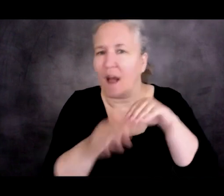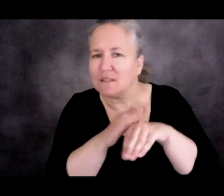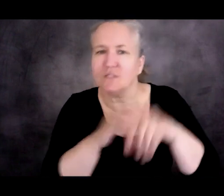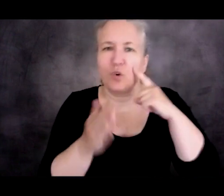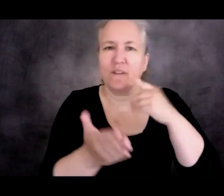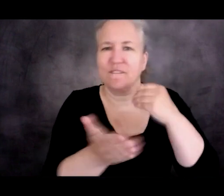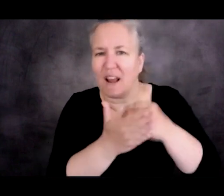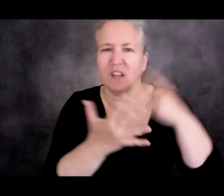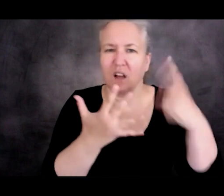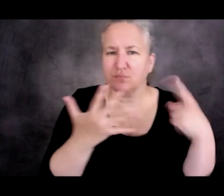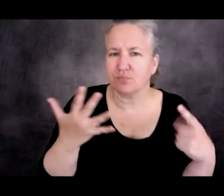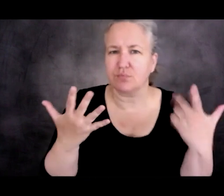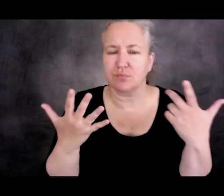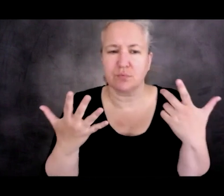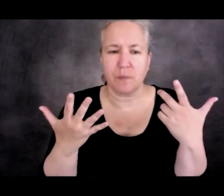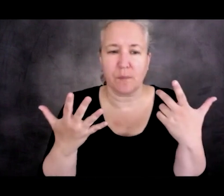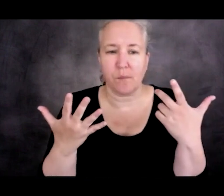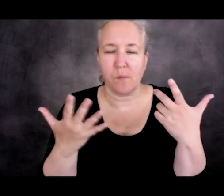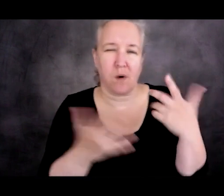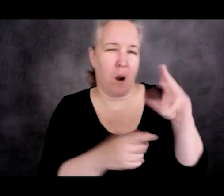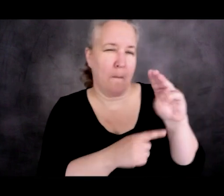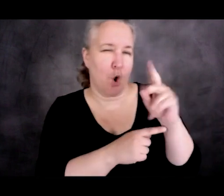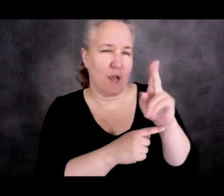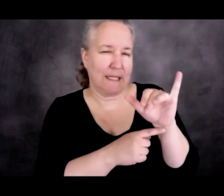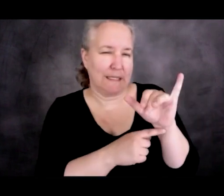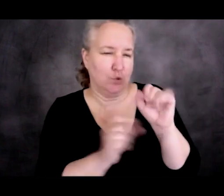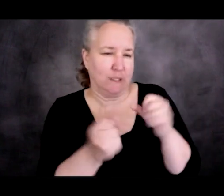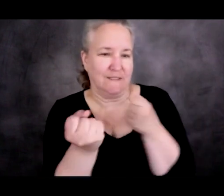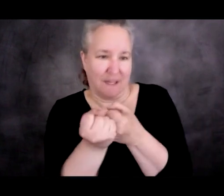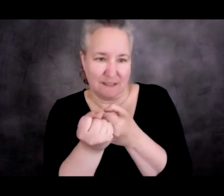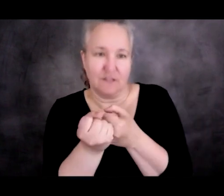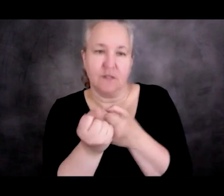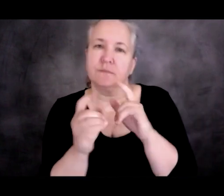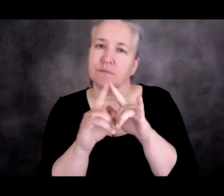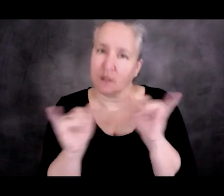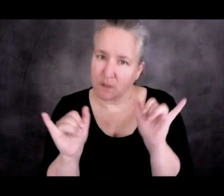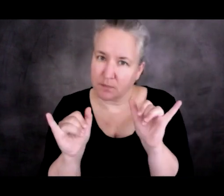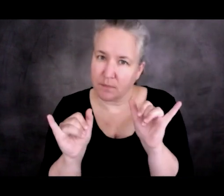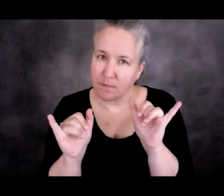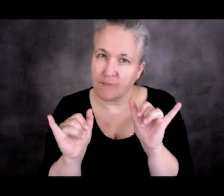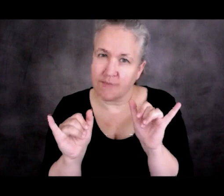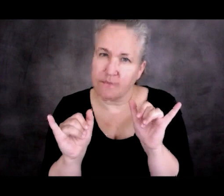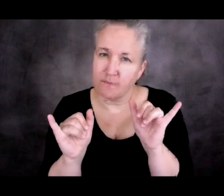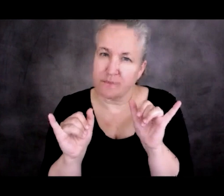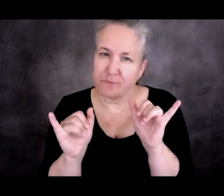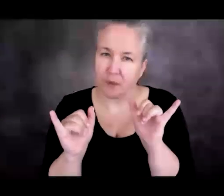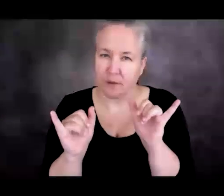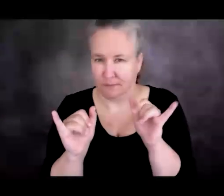like morally defensible that might incentivize like greater amounts of asylum seeking.